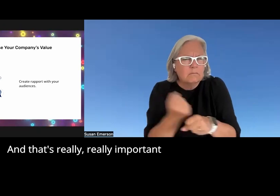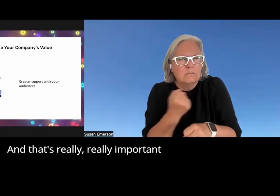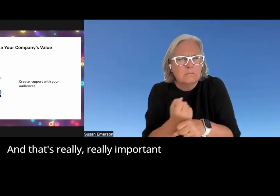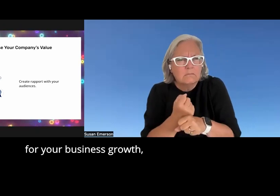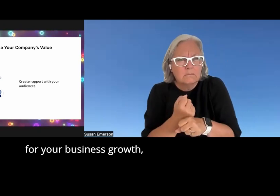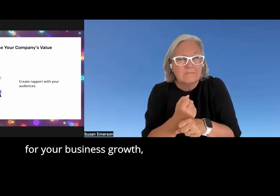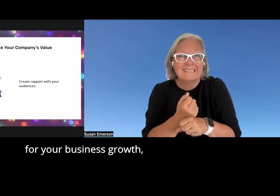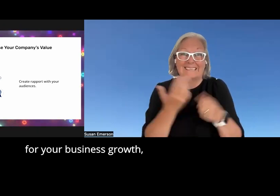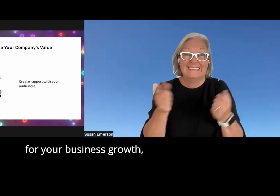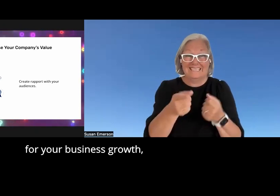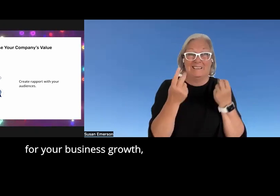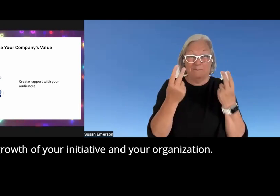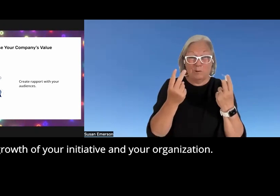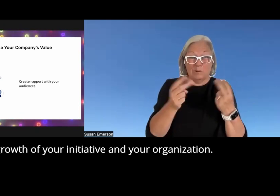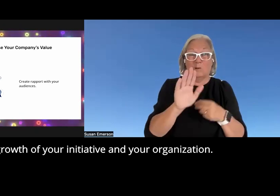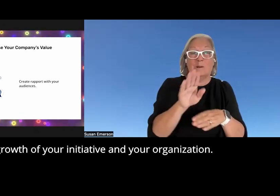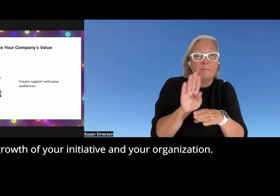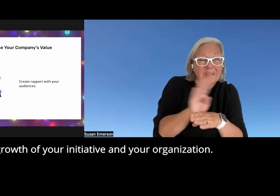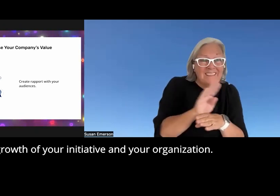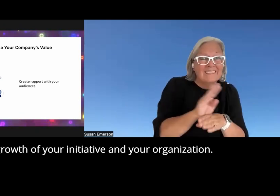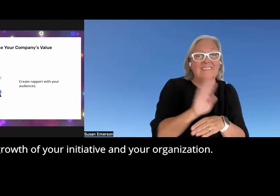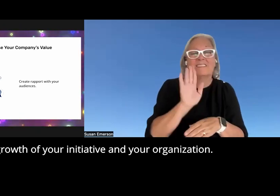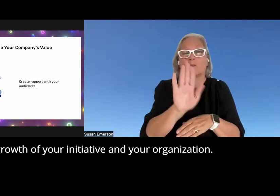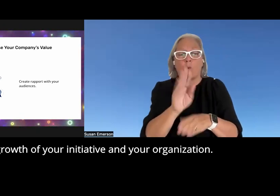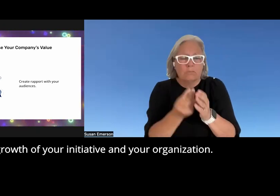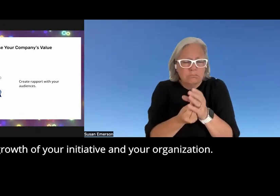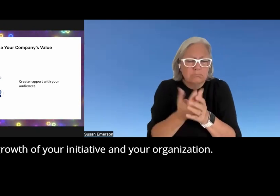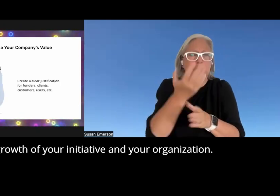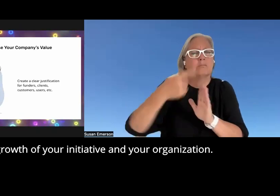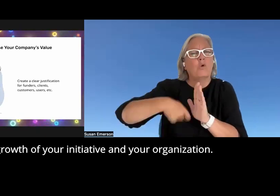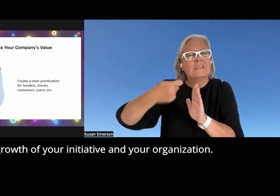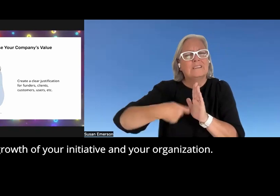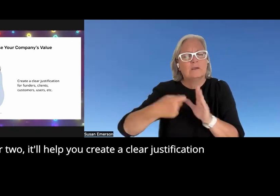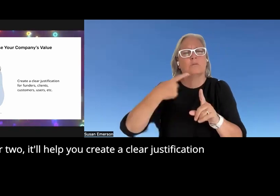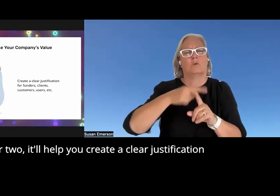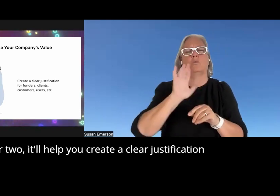important for your business growth for your growth of your initiative and your organization number